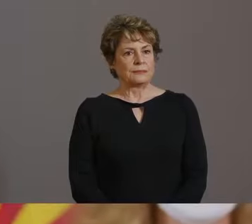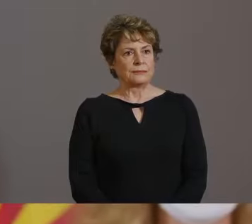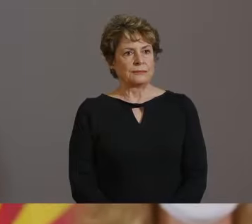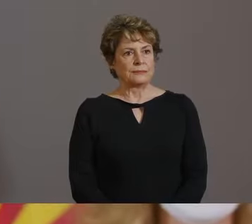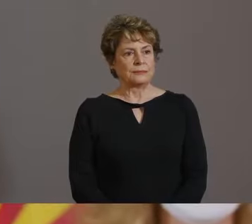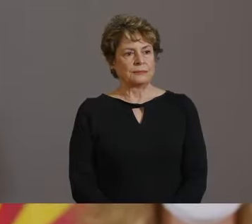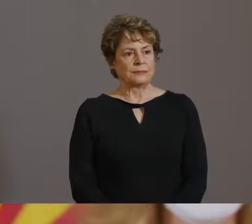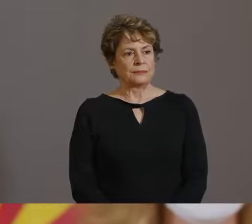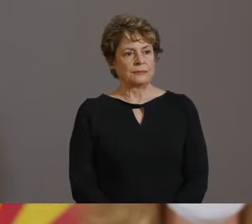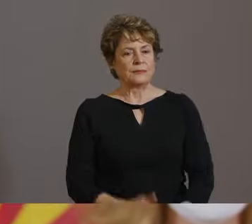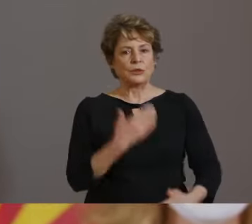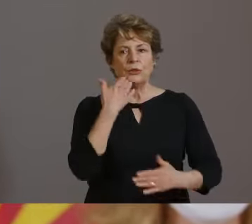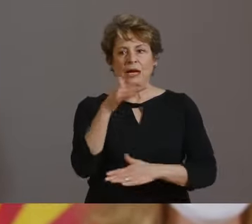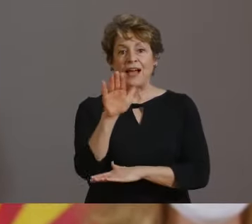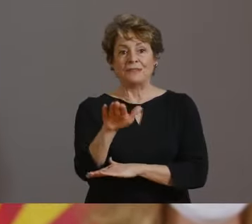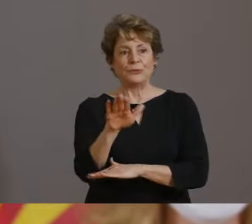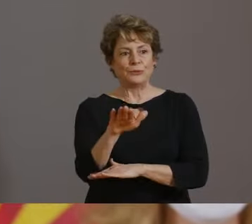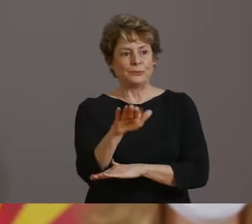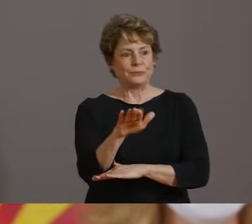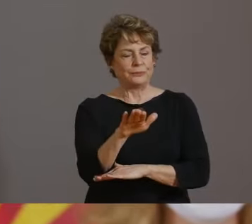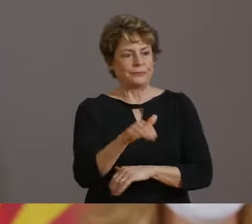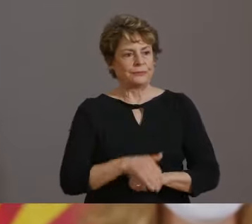GOOD AFTERNOON, EVERYONE. THANK YOU FOR JOINING US TODAY.